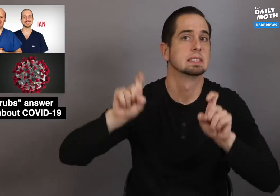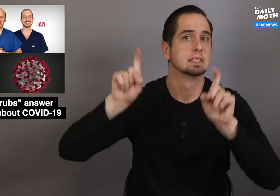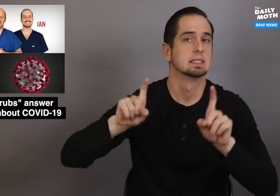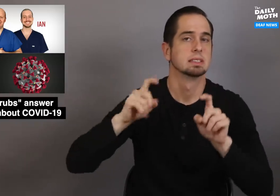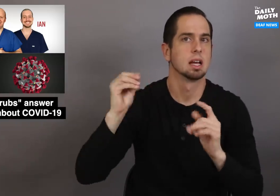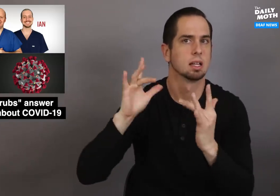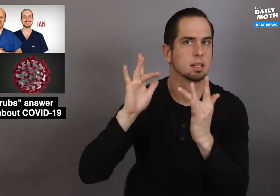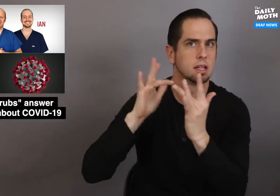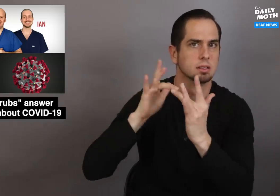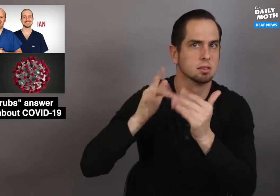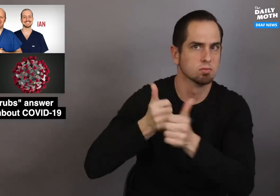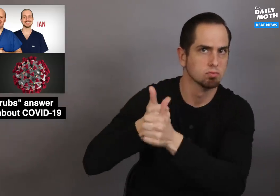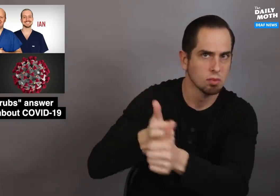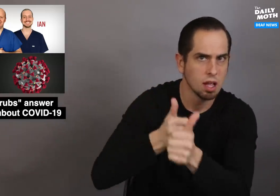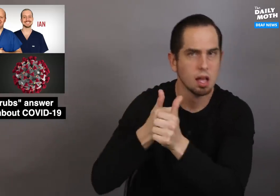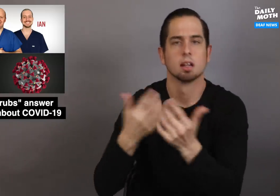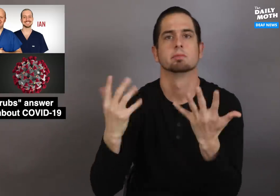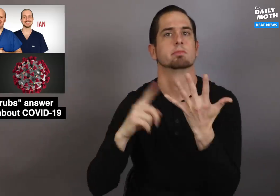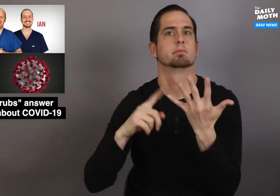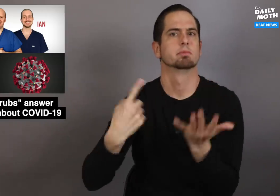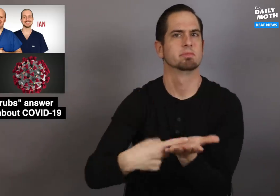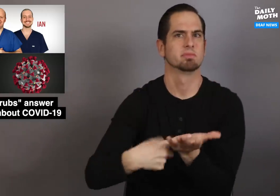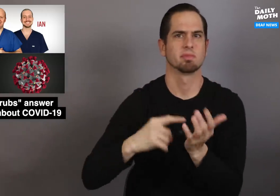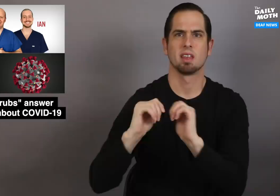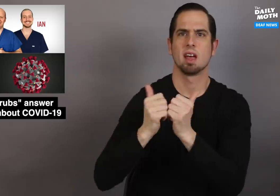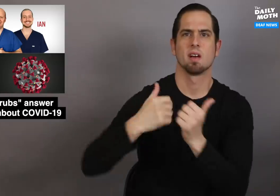testing and contact tracing, and discussions